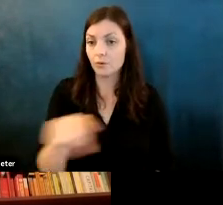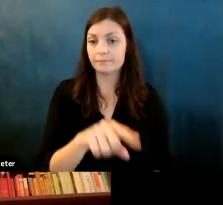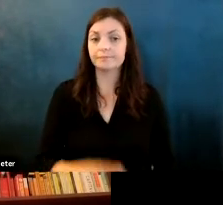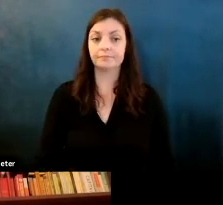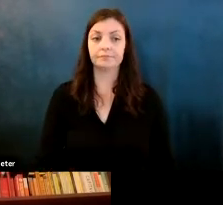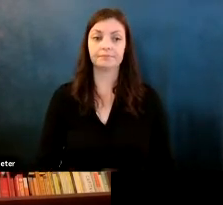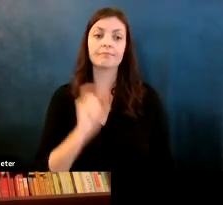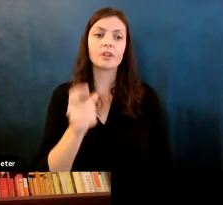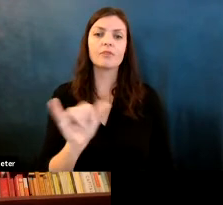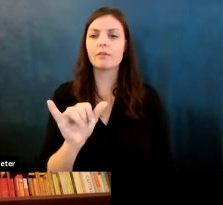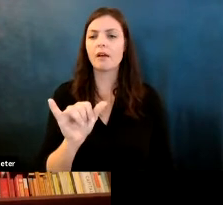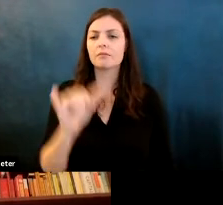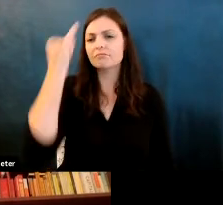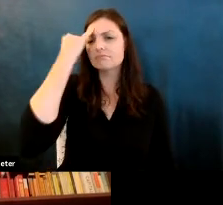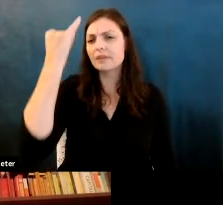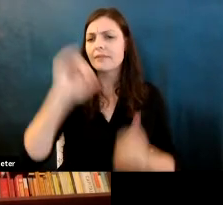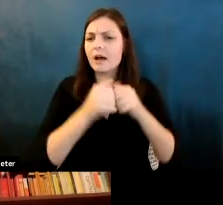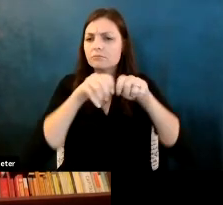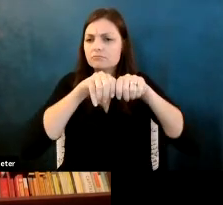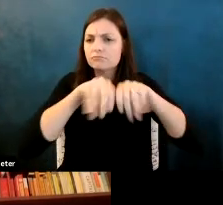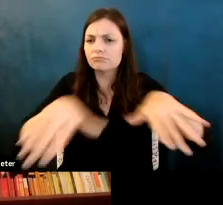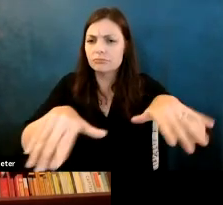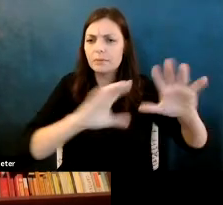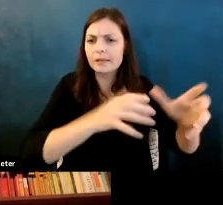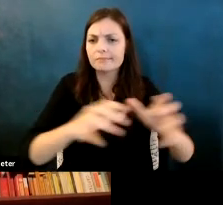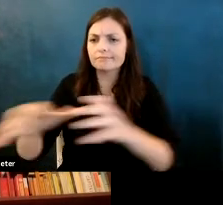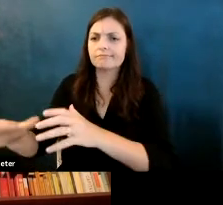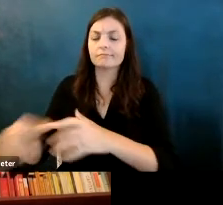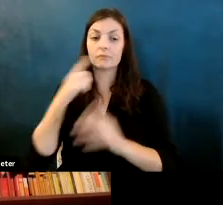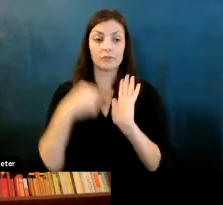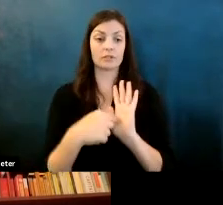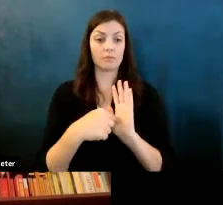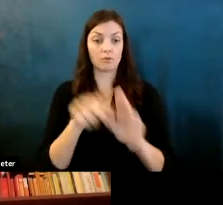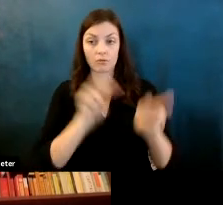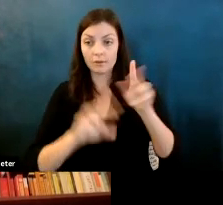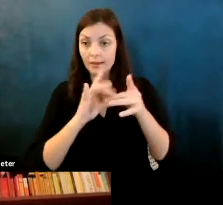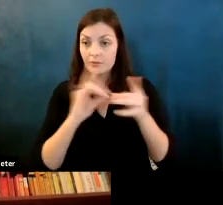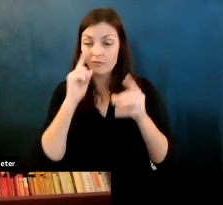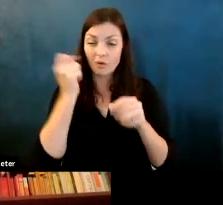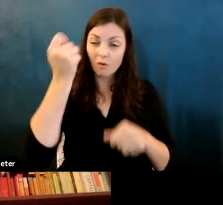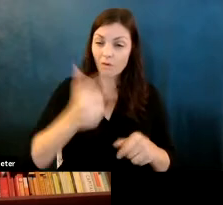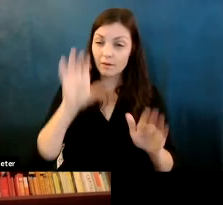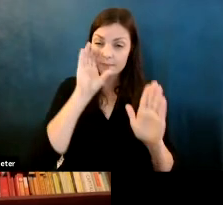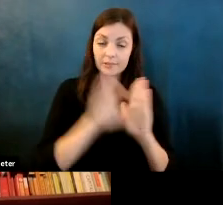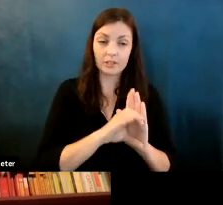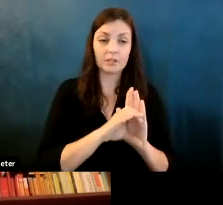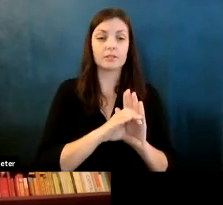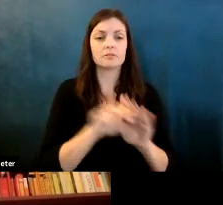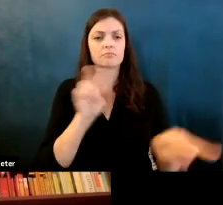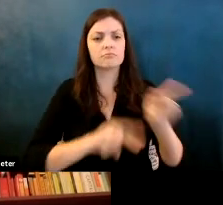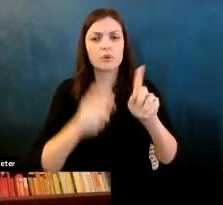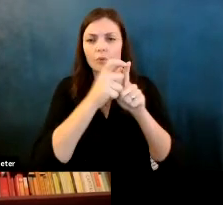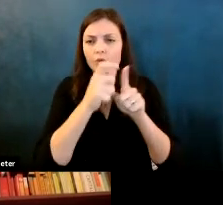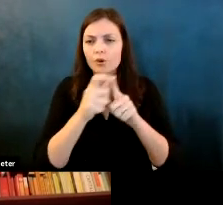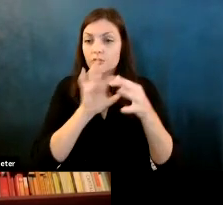Fernanda Viegas: kind of a notion of distribution so, for instance, if we look at the captions for all of the images and we look at the words related to age.